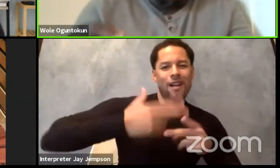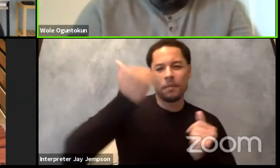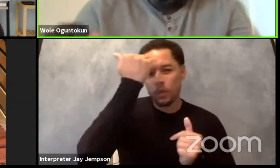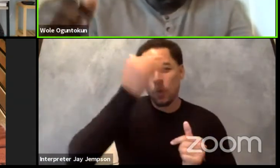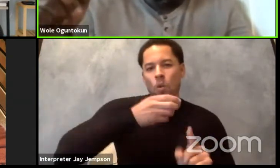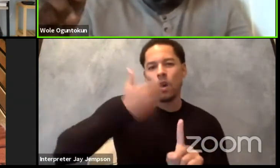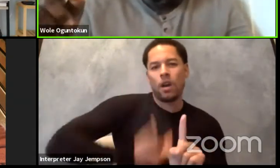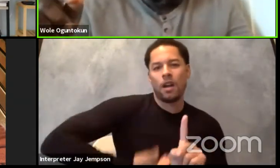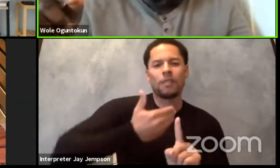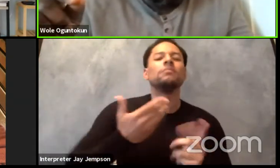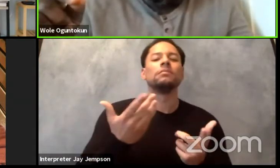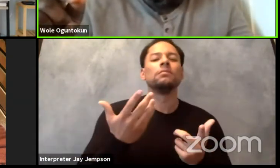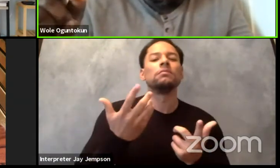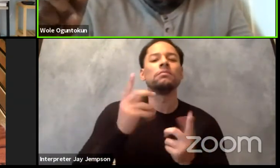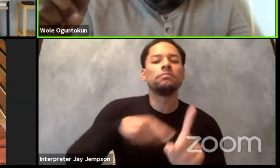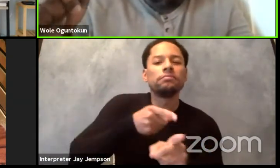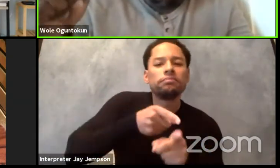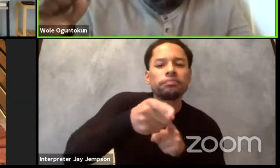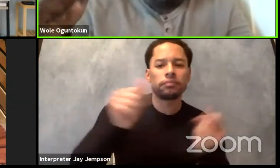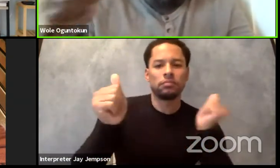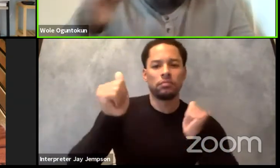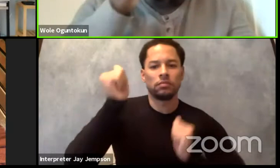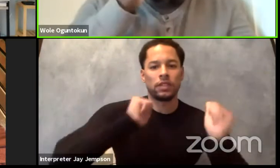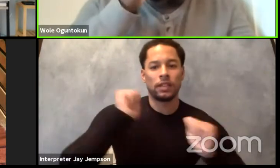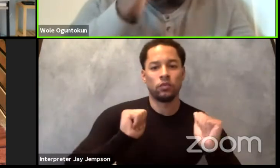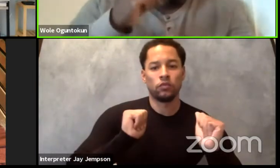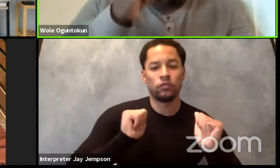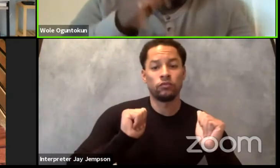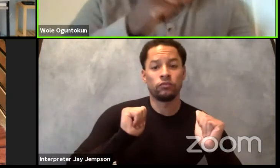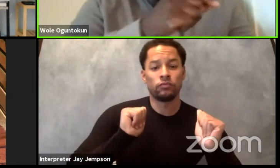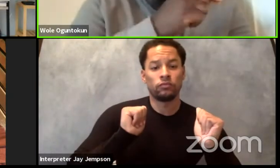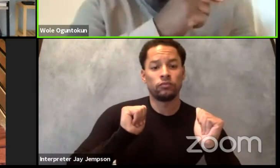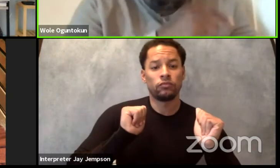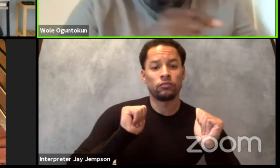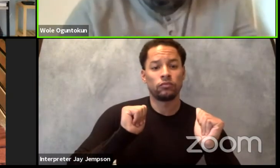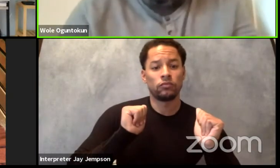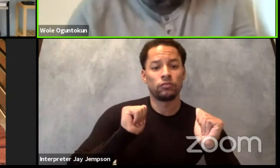Now, I want to say something, the reason I spoke about law